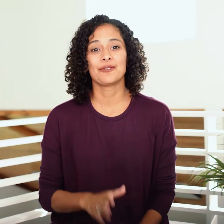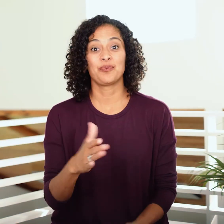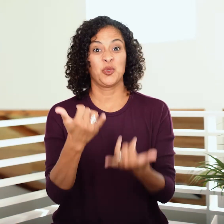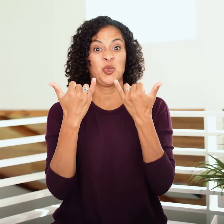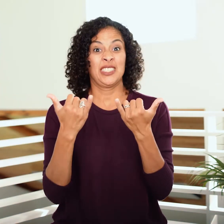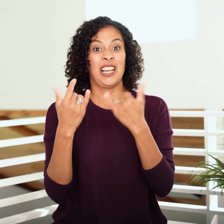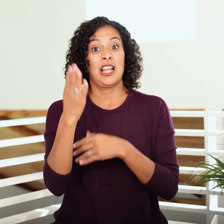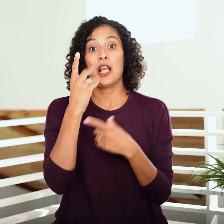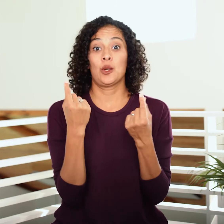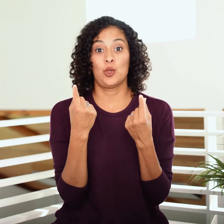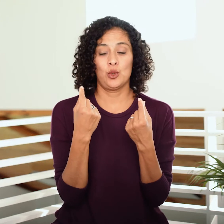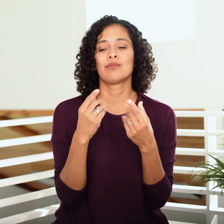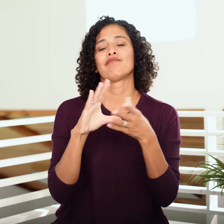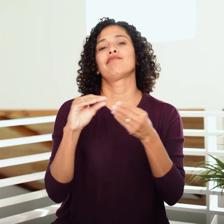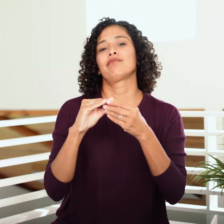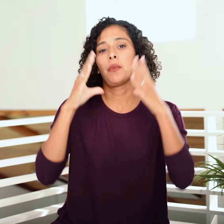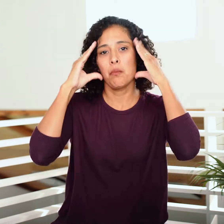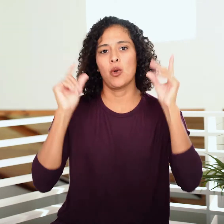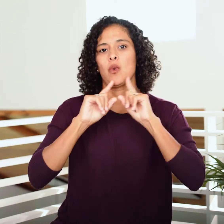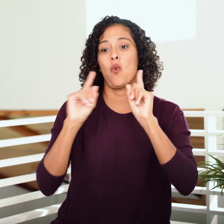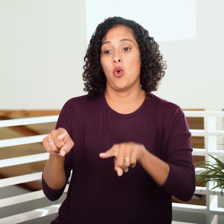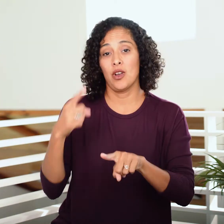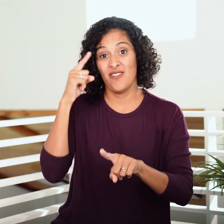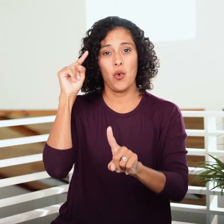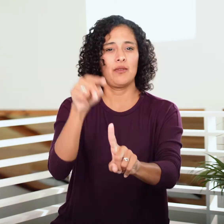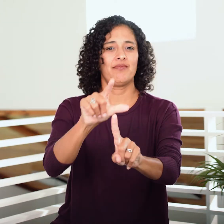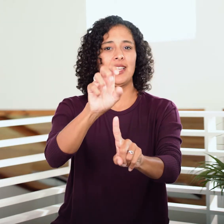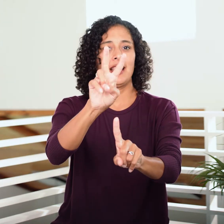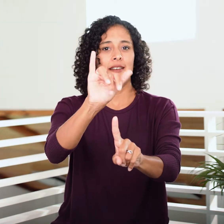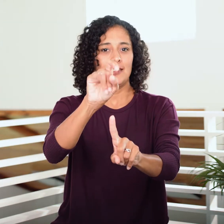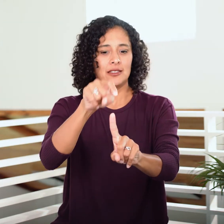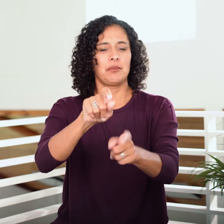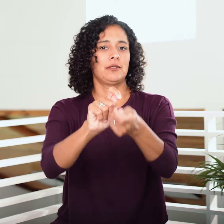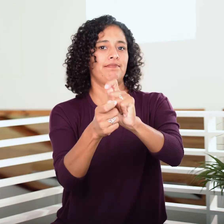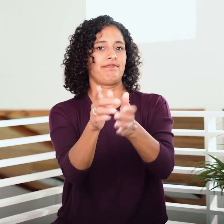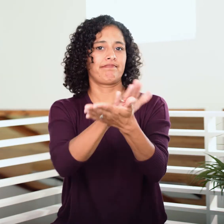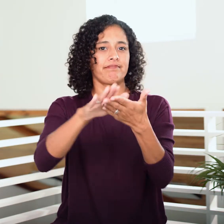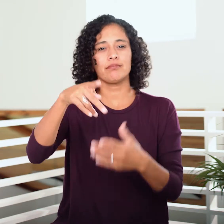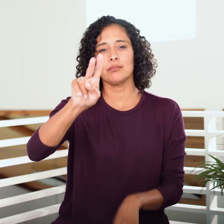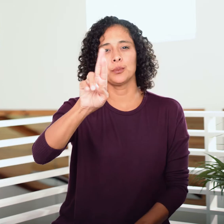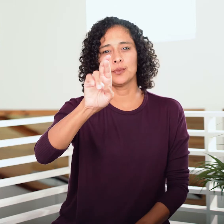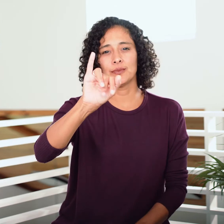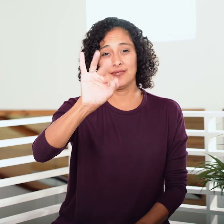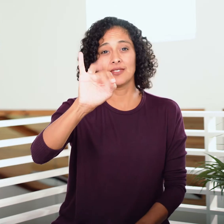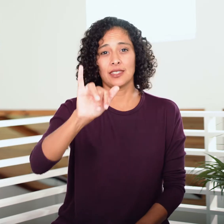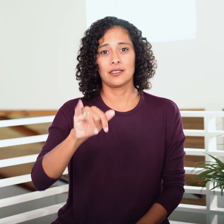Today God gives Moses orders to purify the Levites.